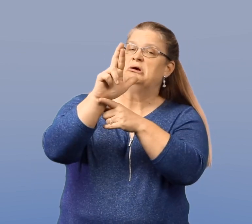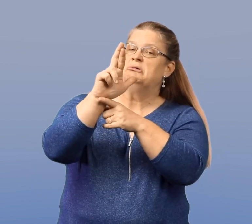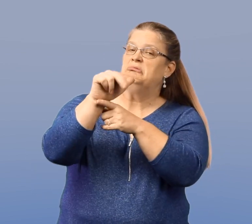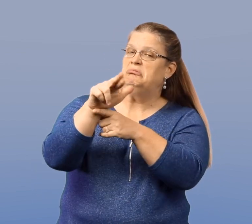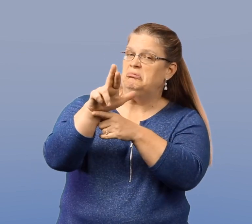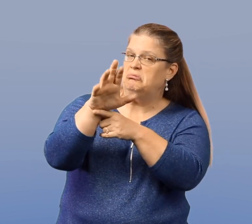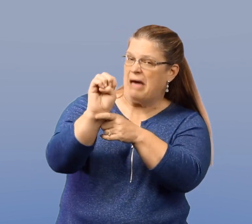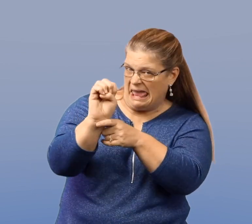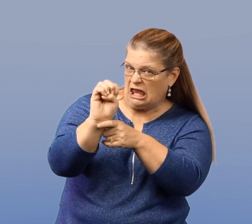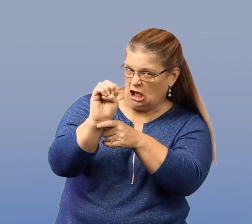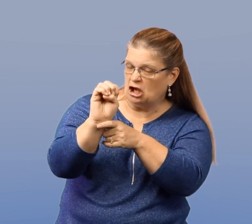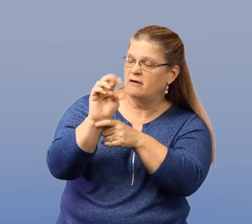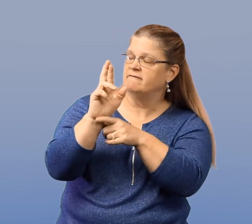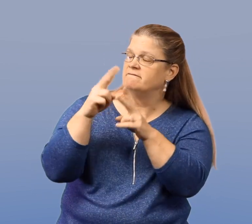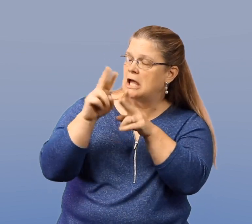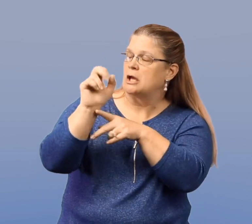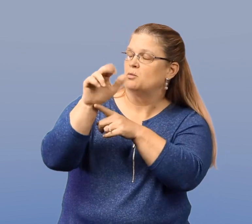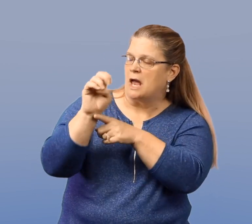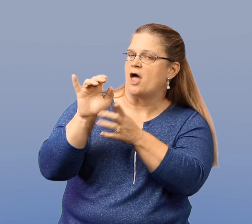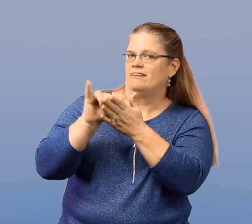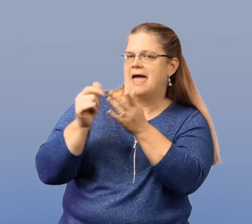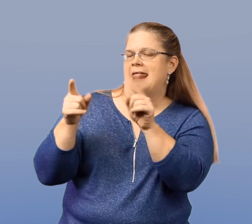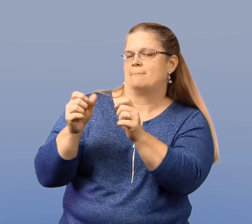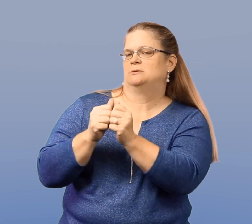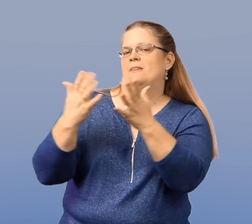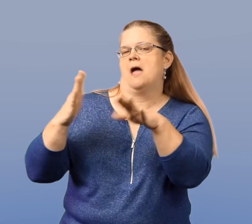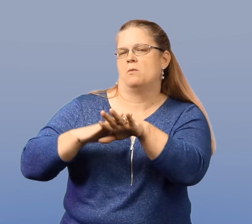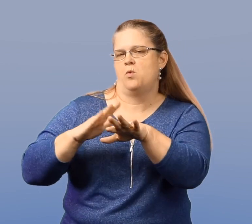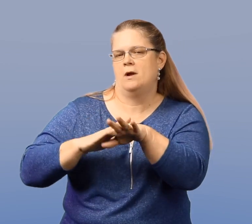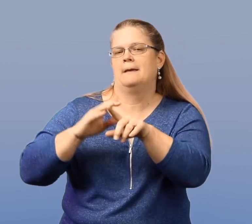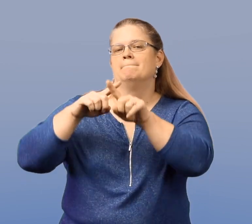In fact, it's very rare for suicide to occur without warning.